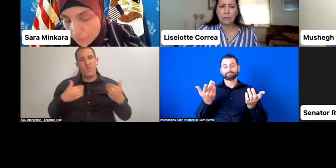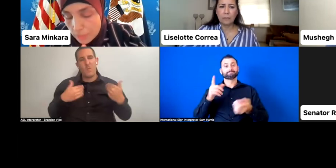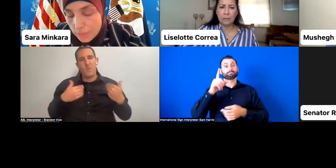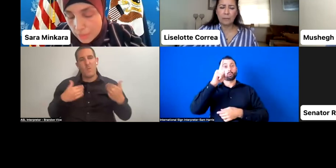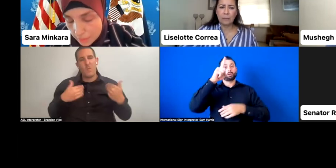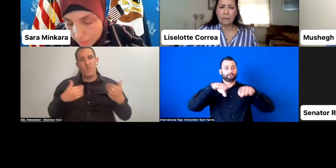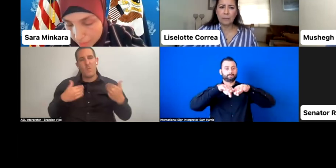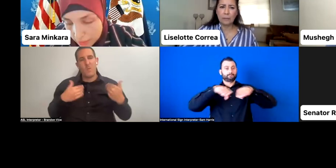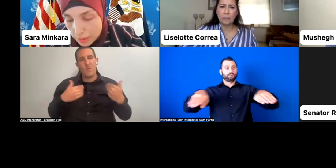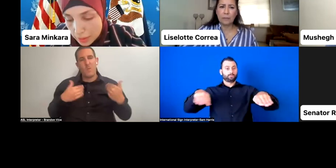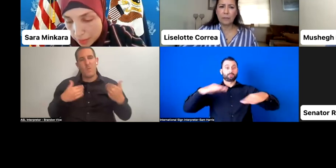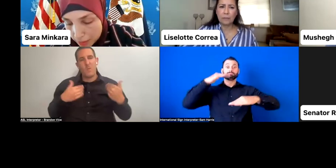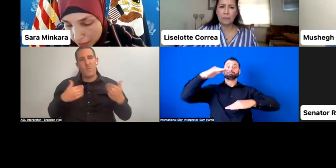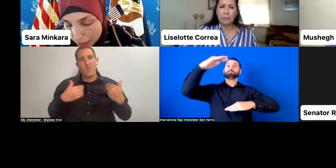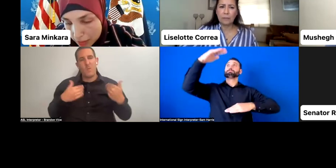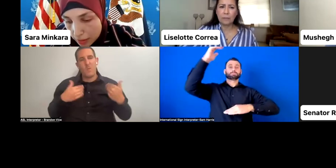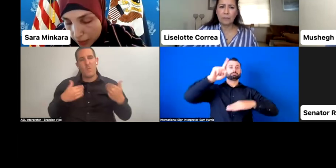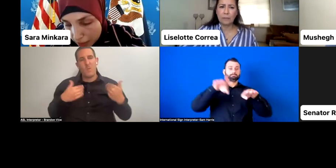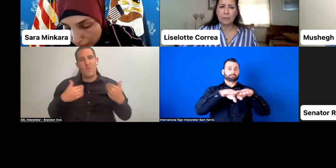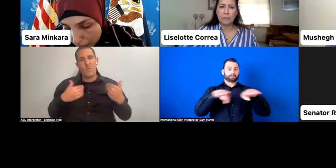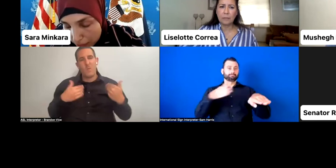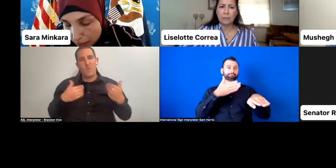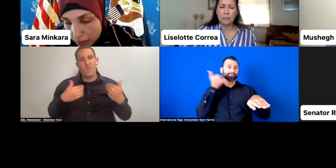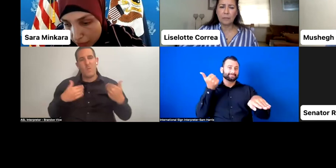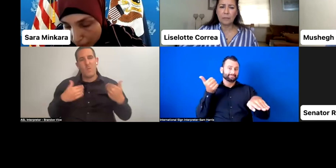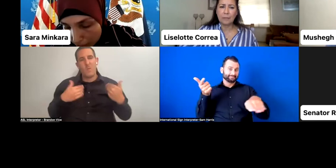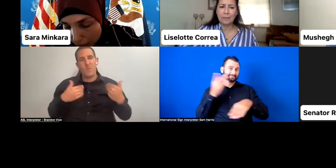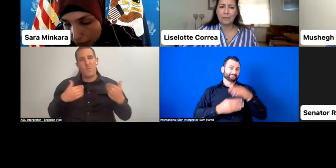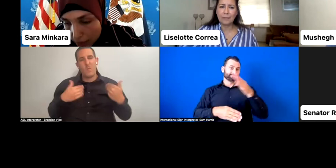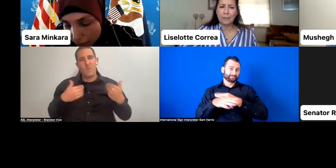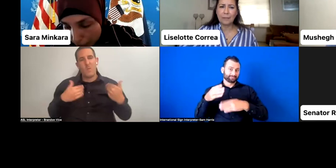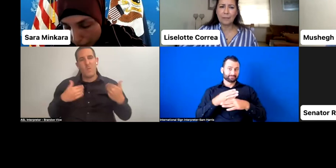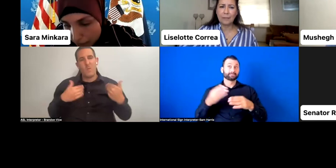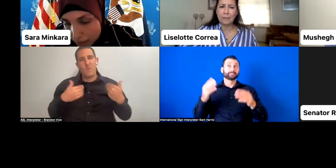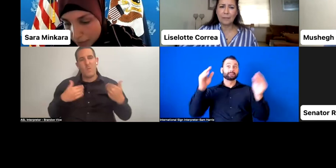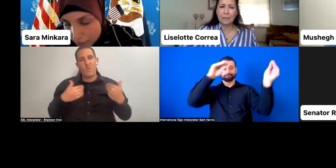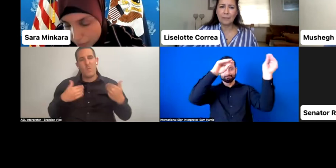And we've seen so much progress. And we're very, very happy. Especially when most of us are using wheelchairs,